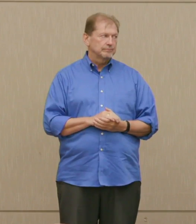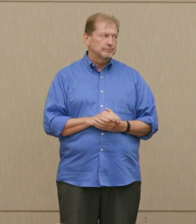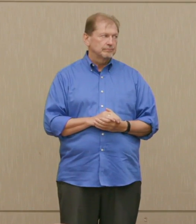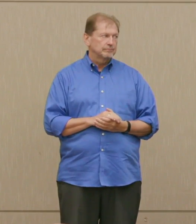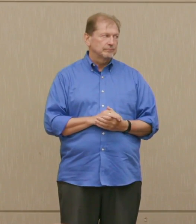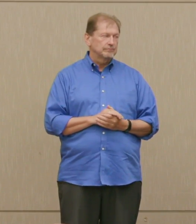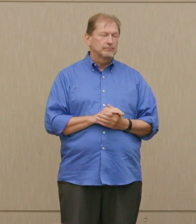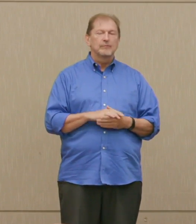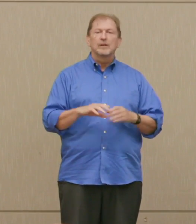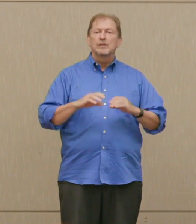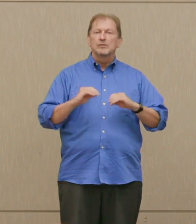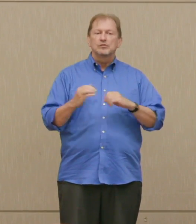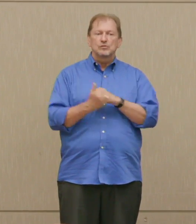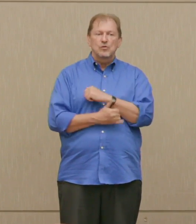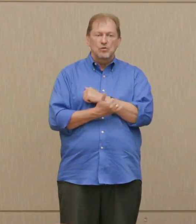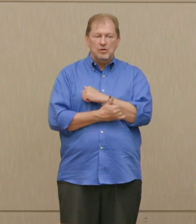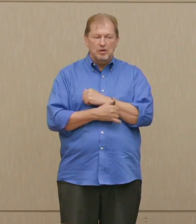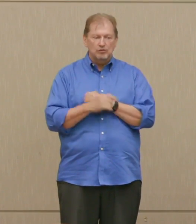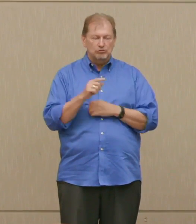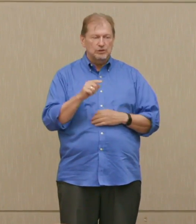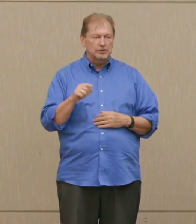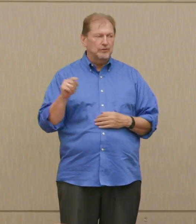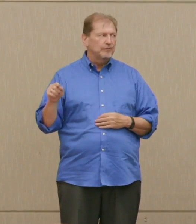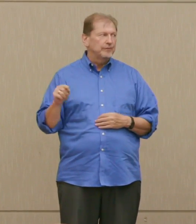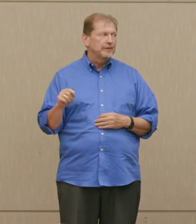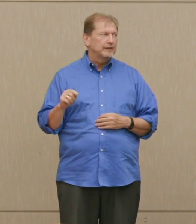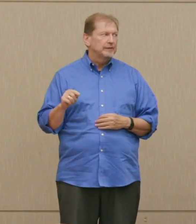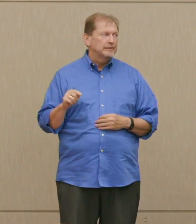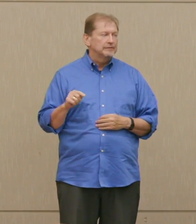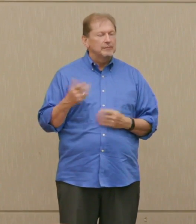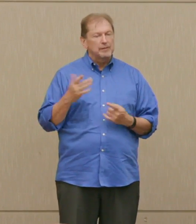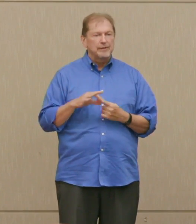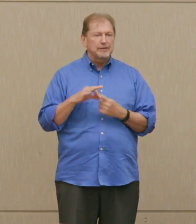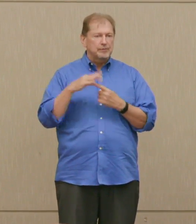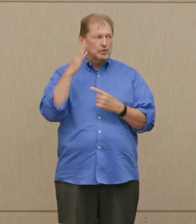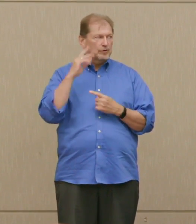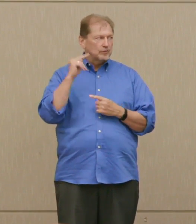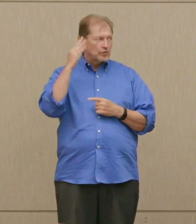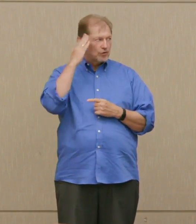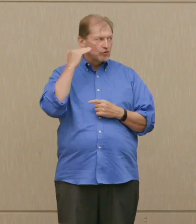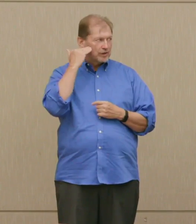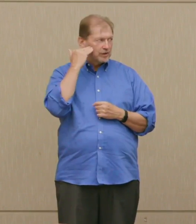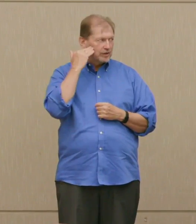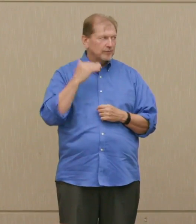No country, I would say, with the possible acception of North Korea ... this is not an